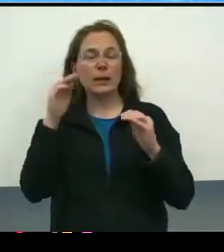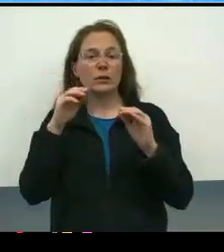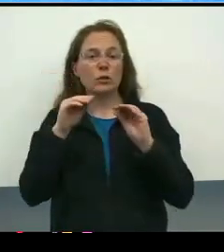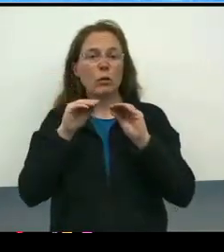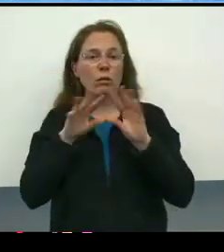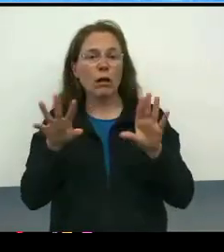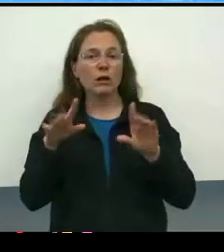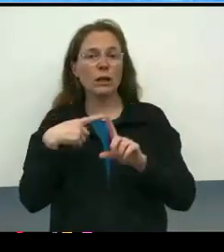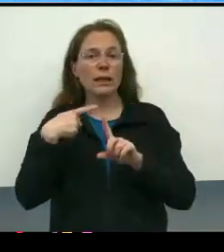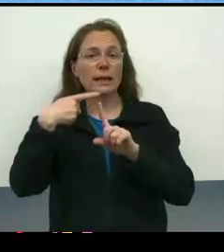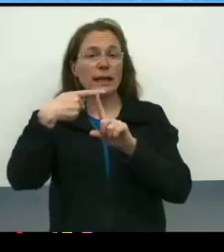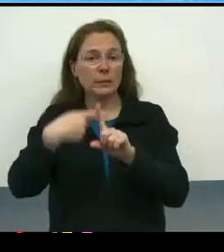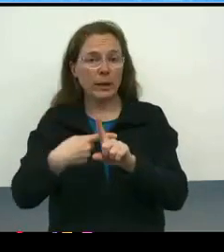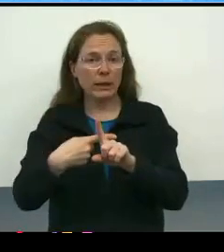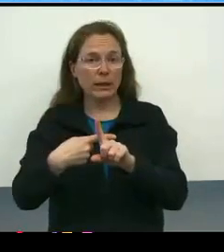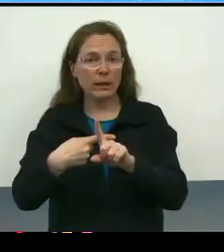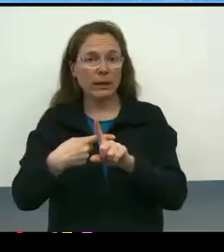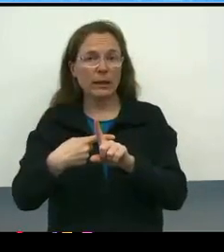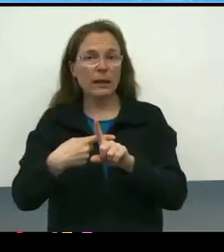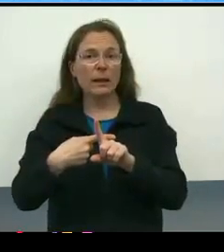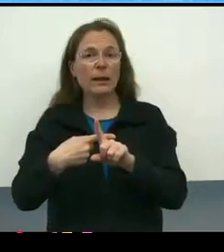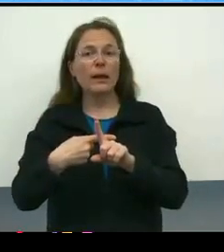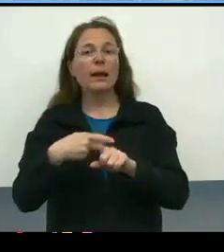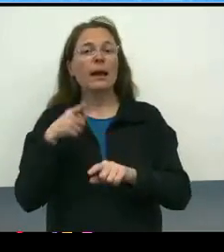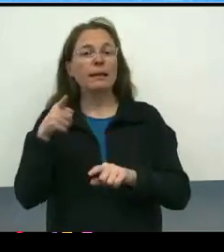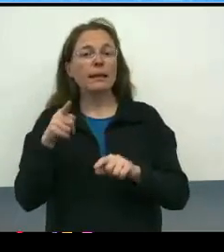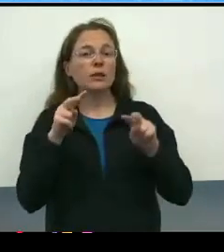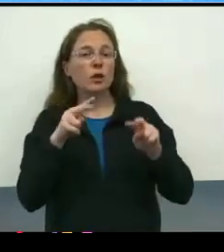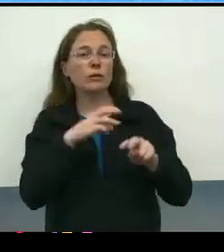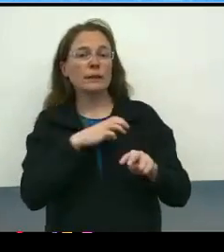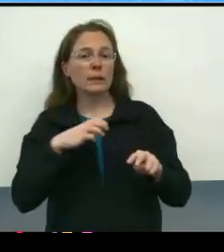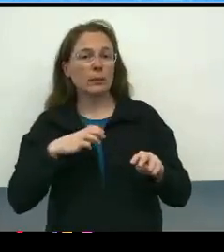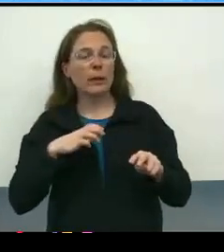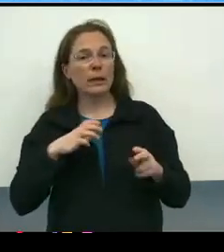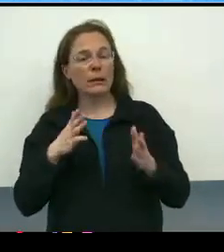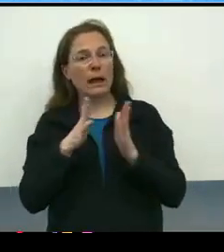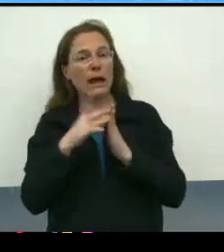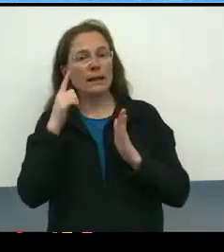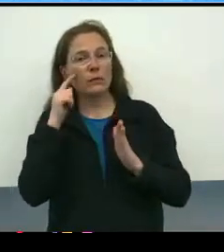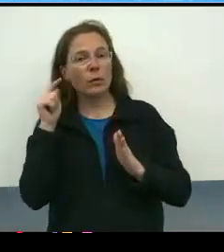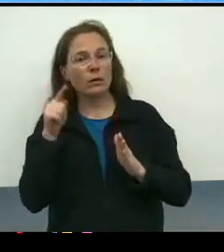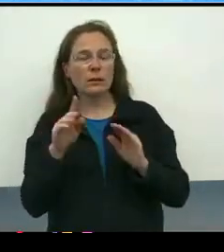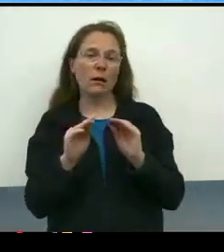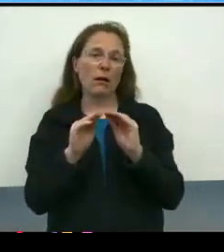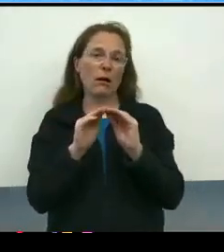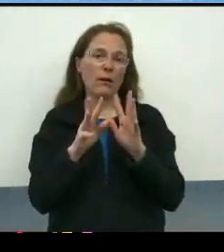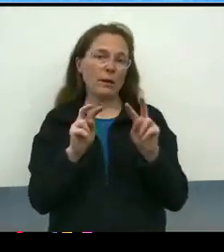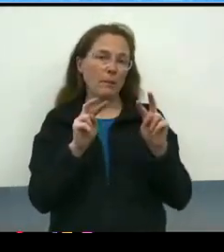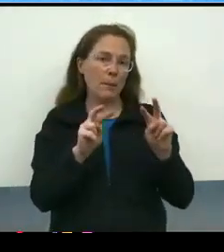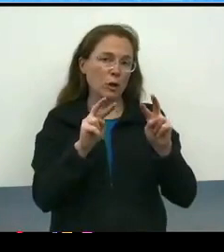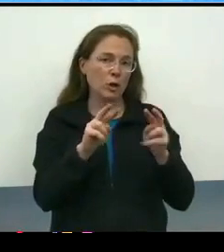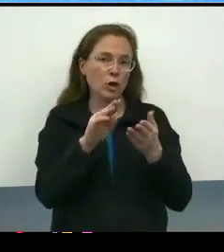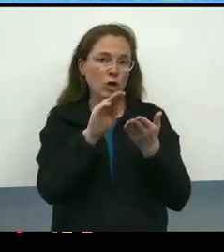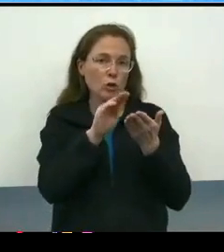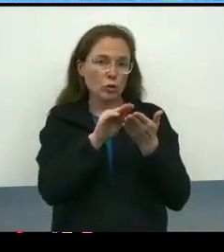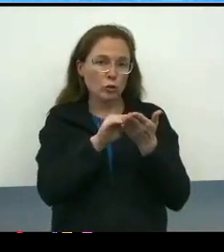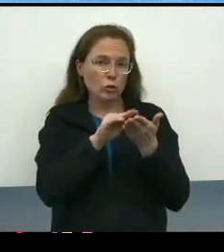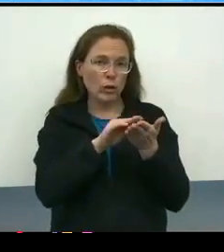And that will provide for what the oversight committee has asked for. Obviously, monitoring and tracking to document progress